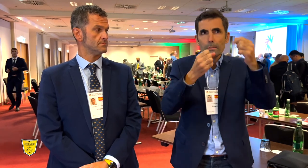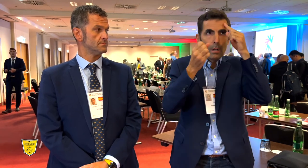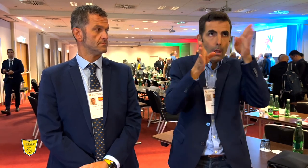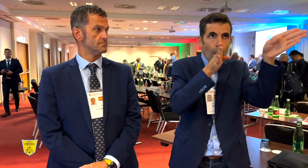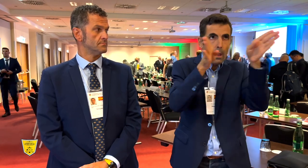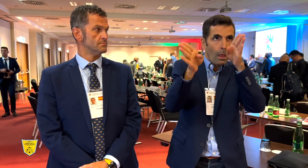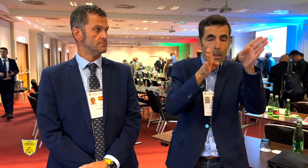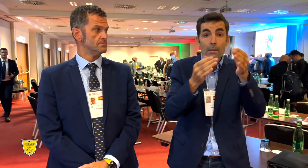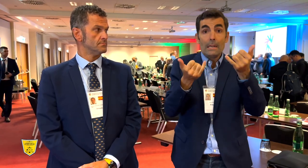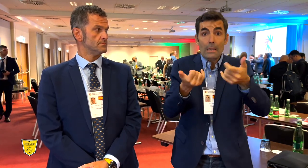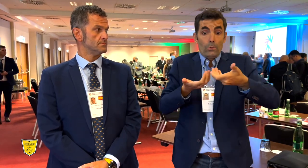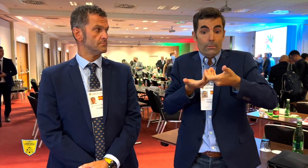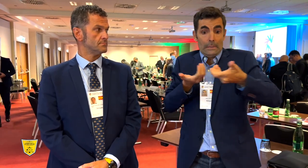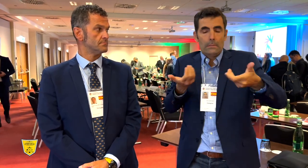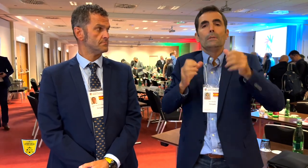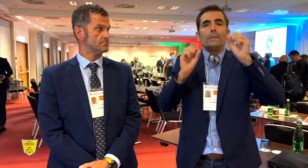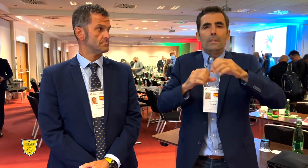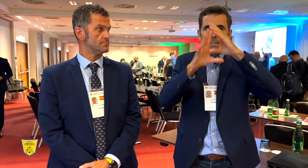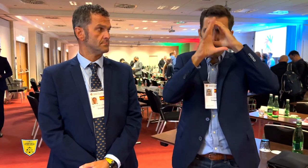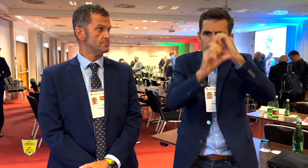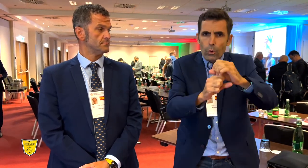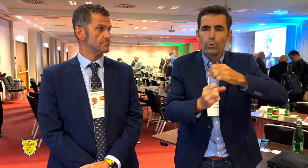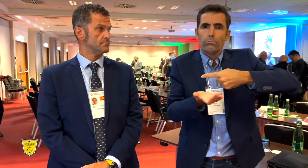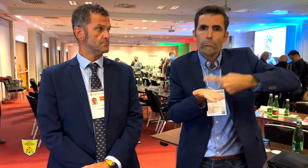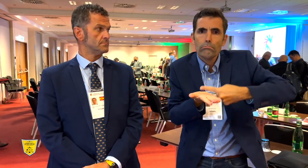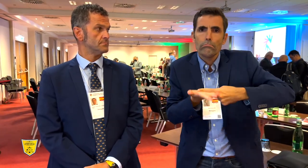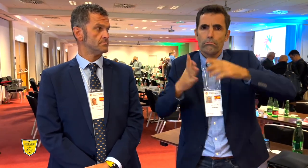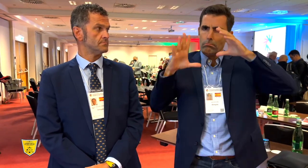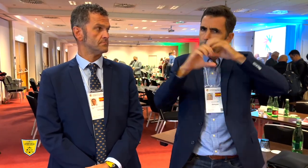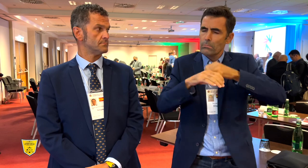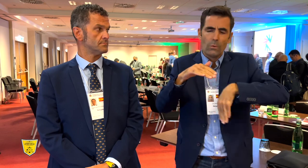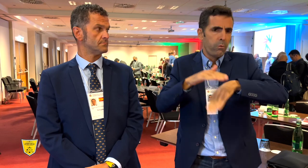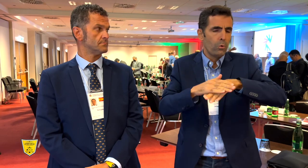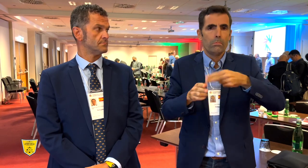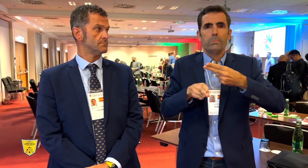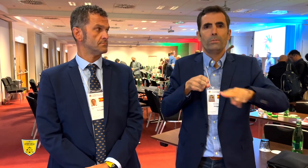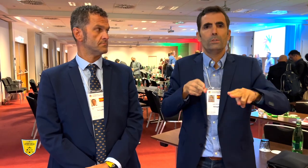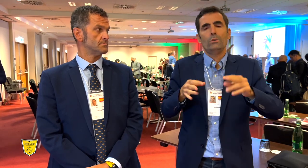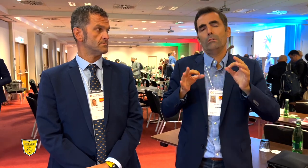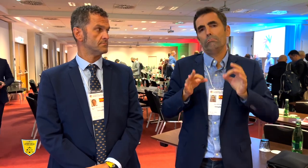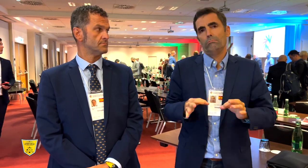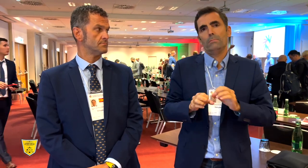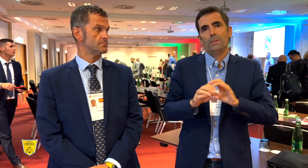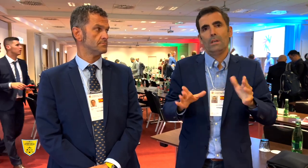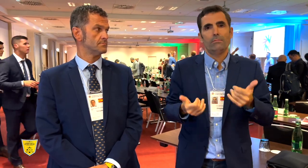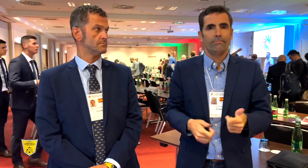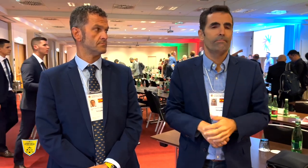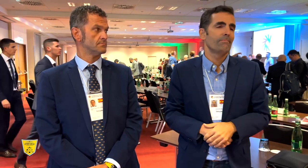Now that it’s separated, we can give our full focus, discussing important matters.